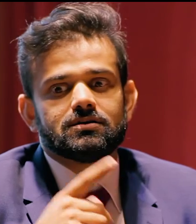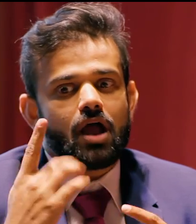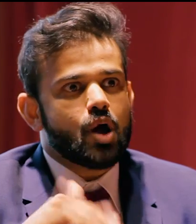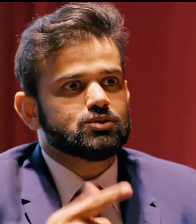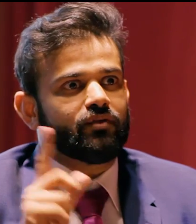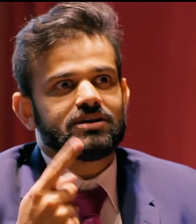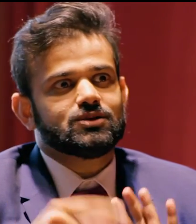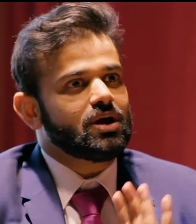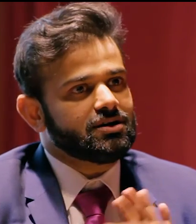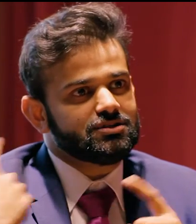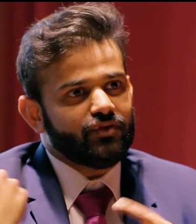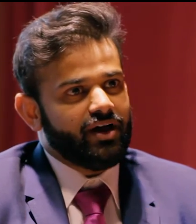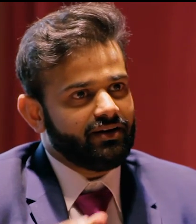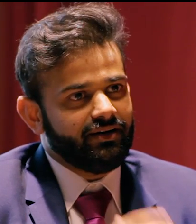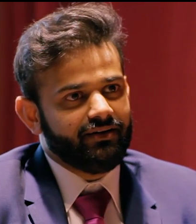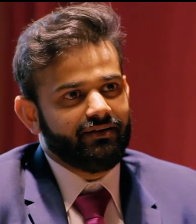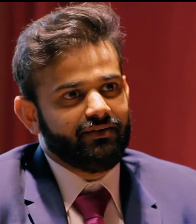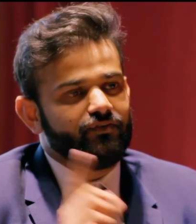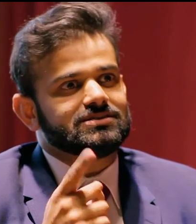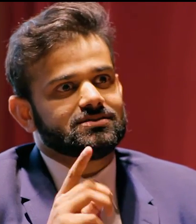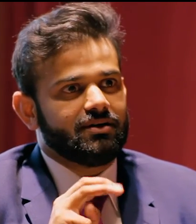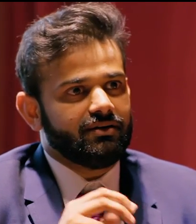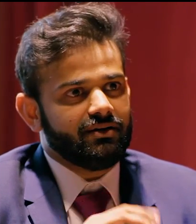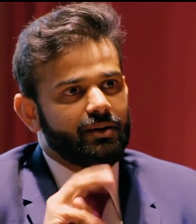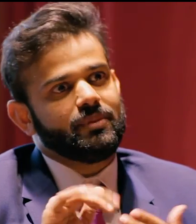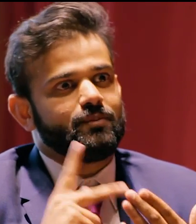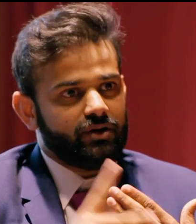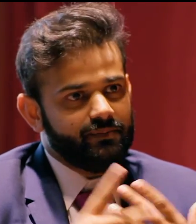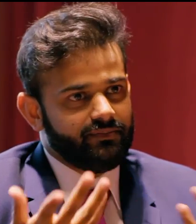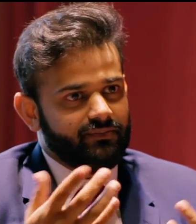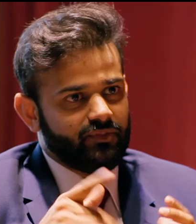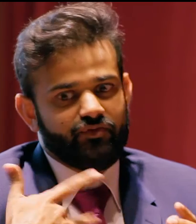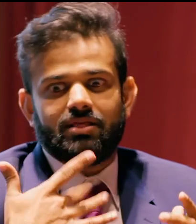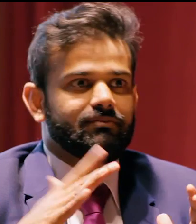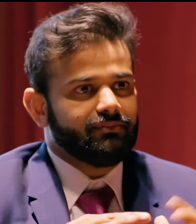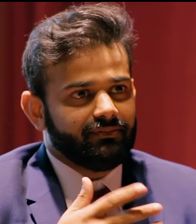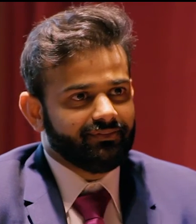Nice. So how has your first quarter been so far in the MBA program?